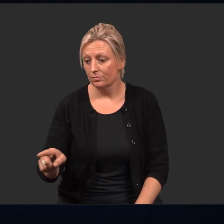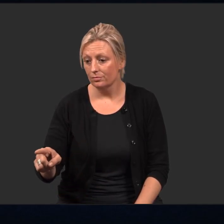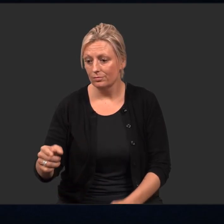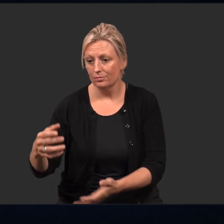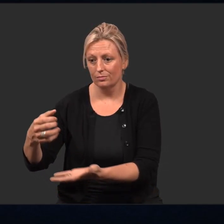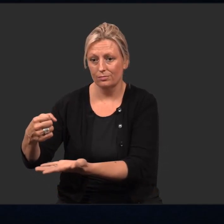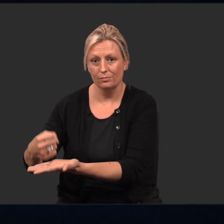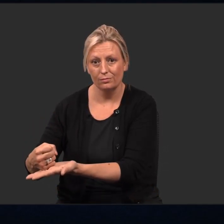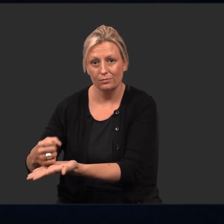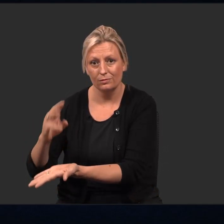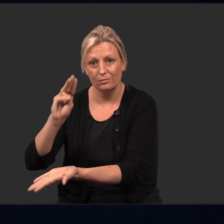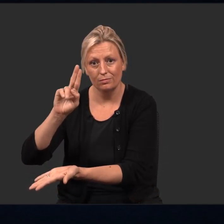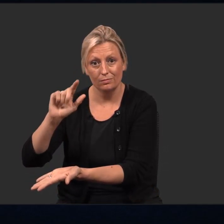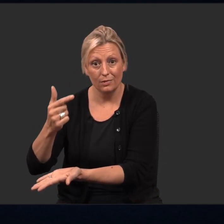and a mug.